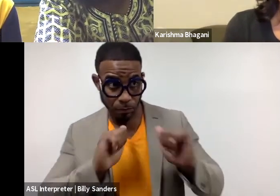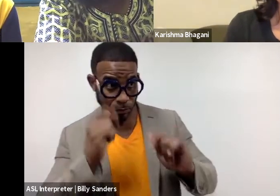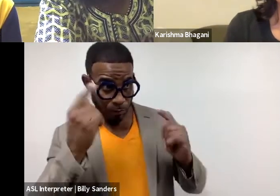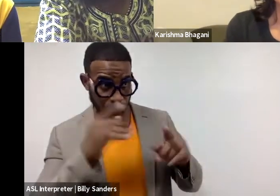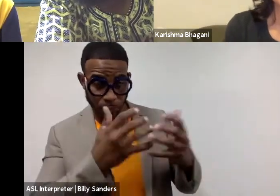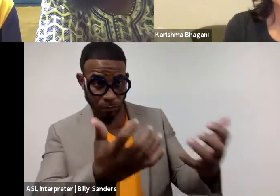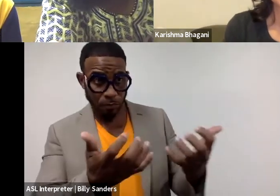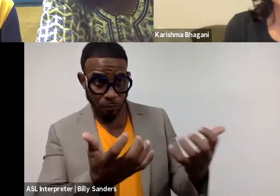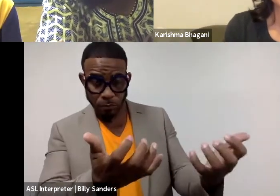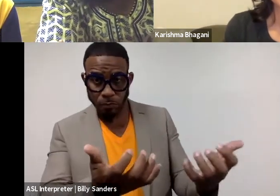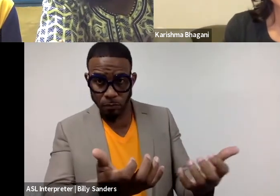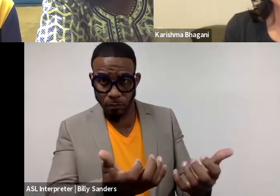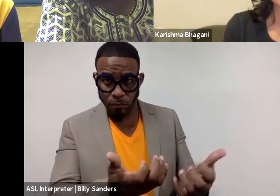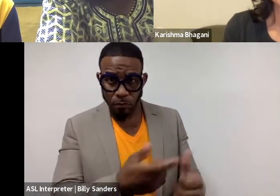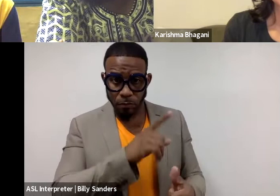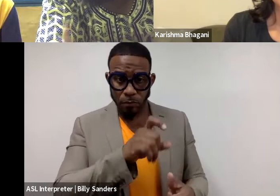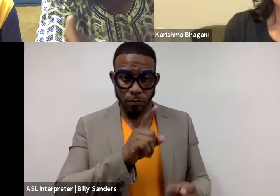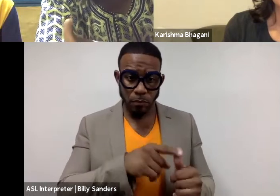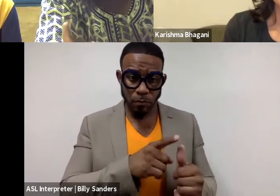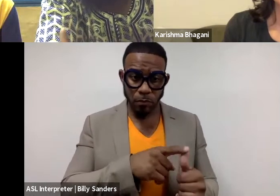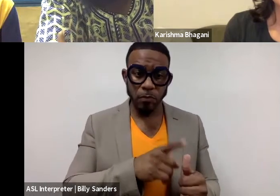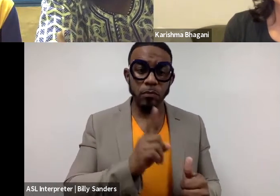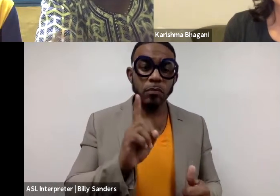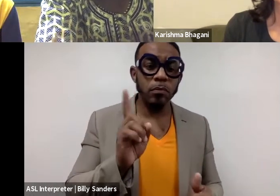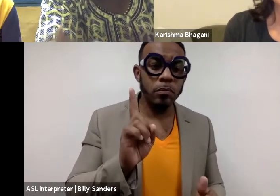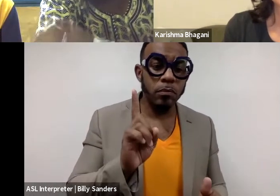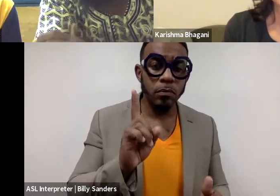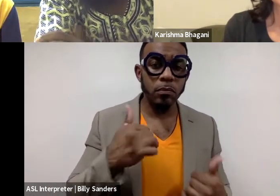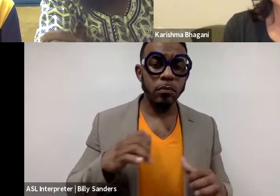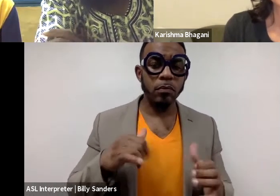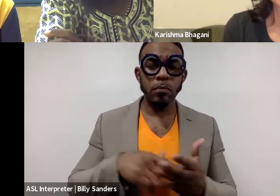the first question is where will I do this theater?